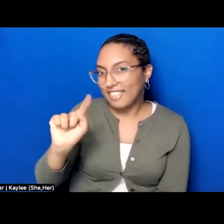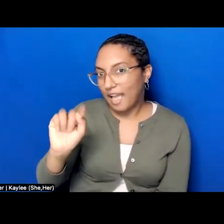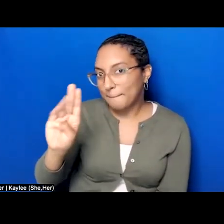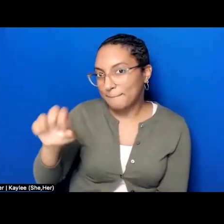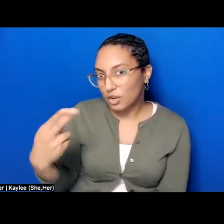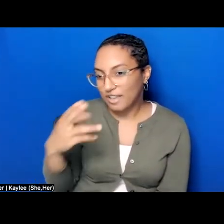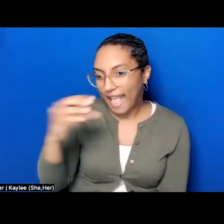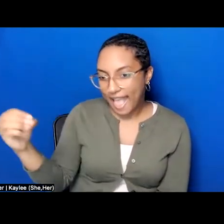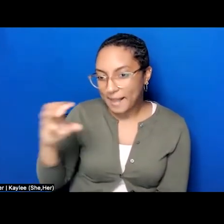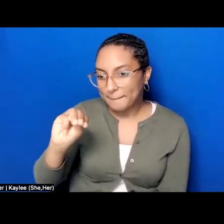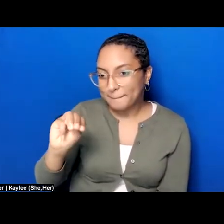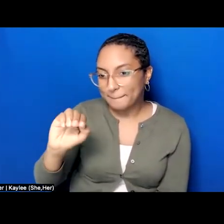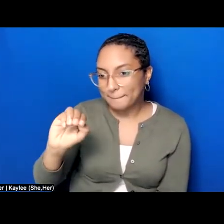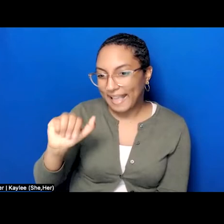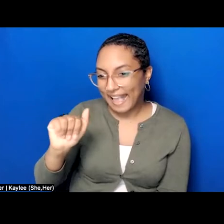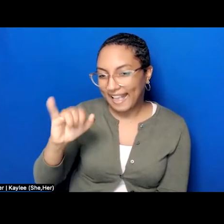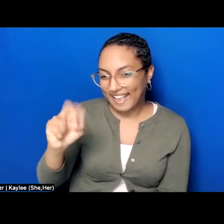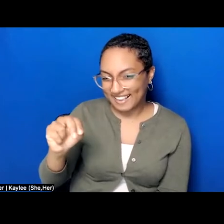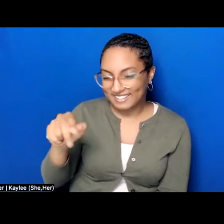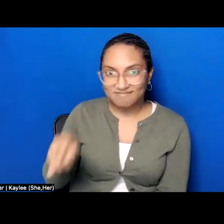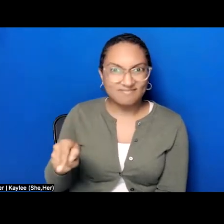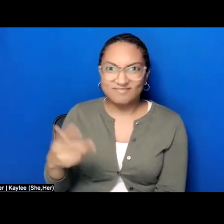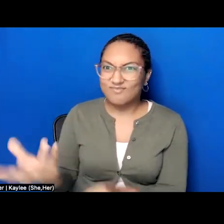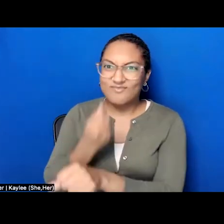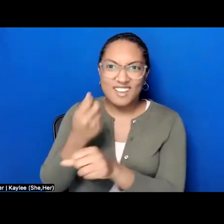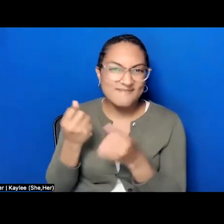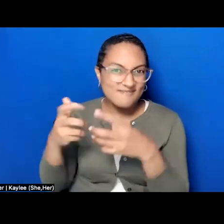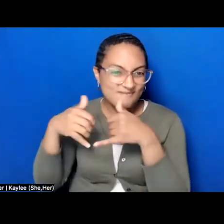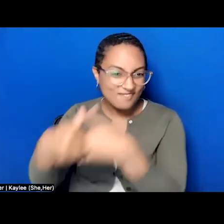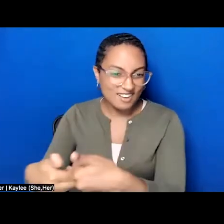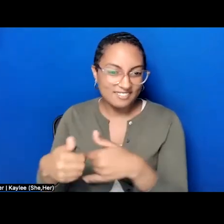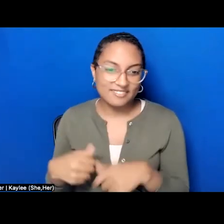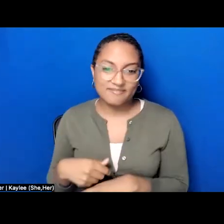Formerly, he was the project manager of Columbia University's Malcolm X Project,